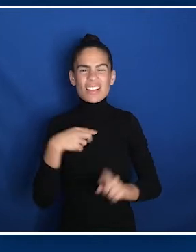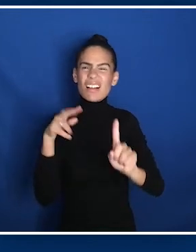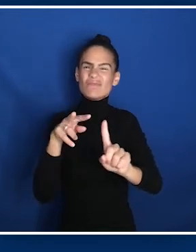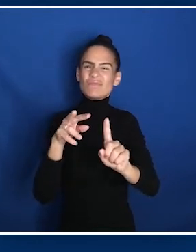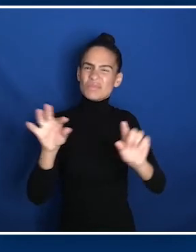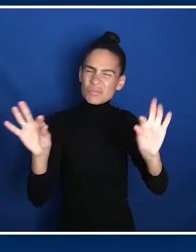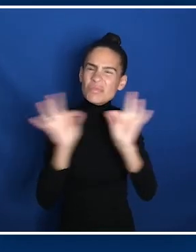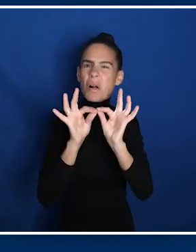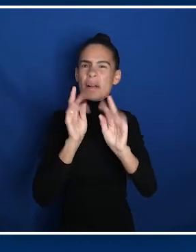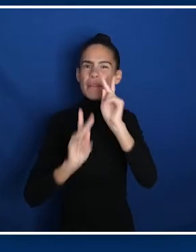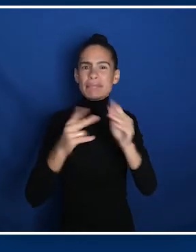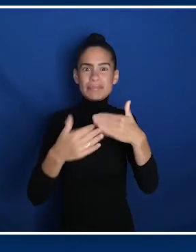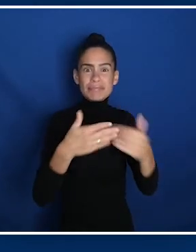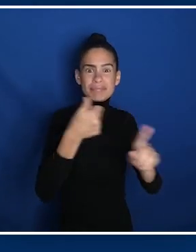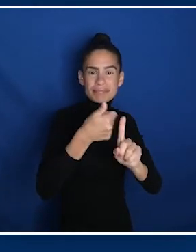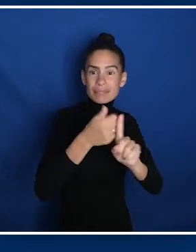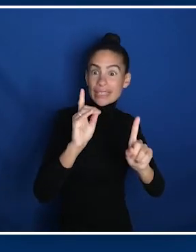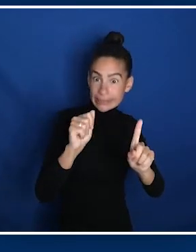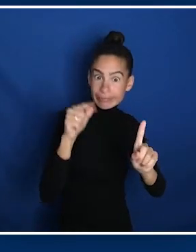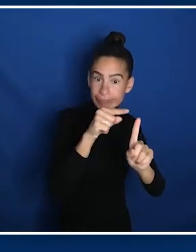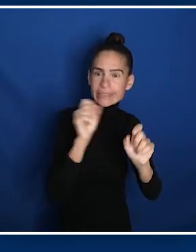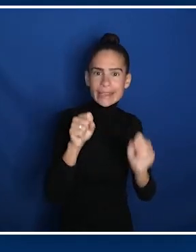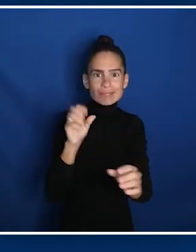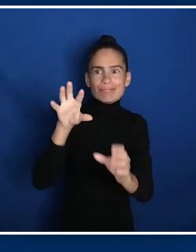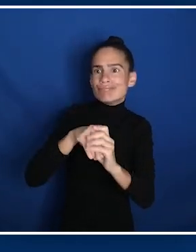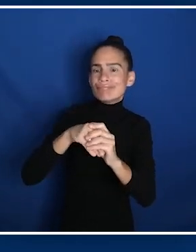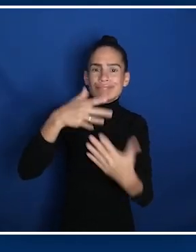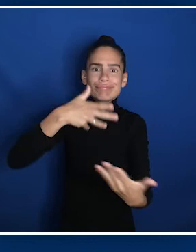[Andrea] I believe it's important for individuals with disabilities to make their voice heard in society.